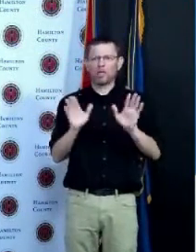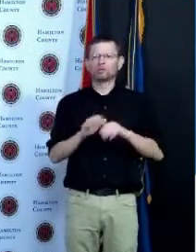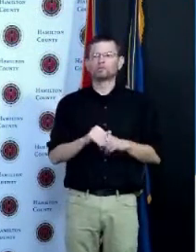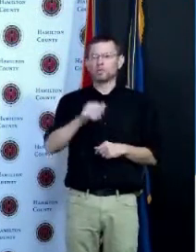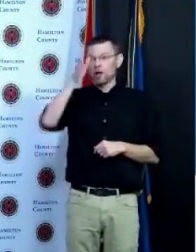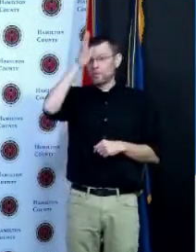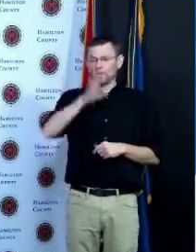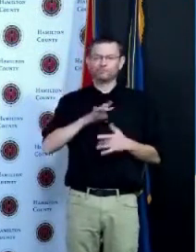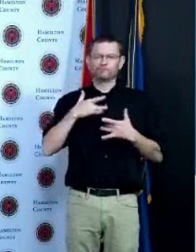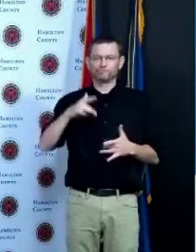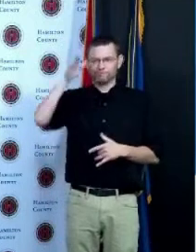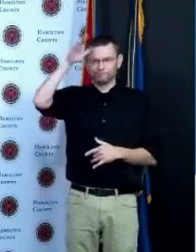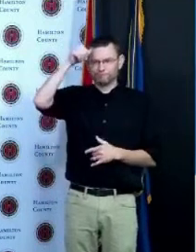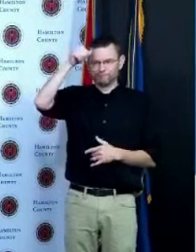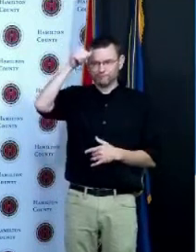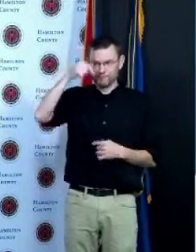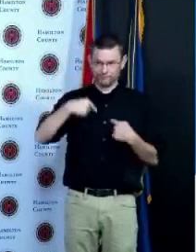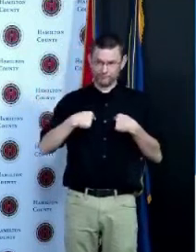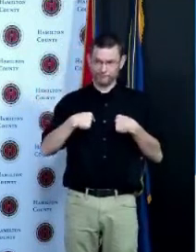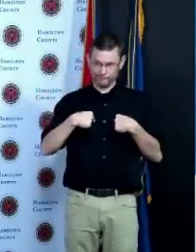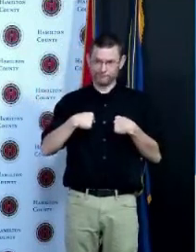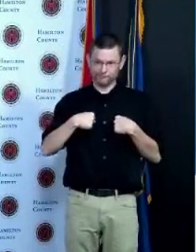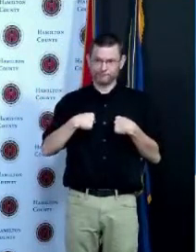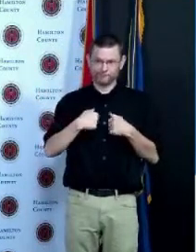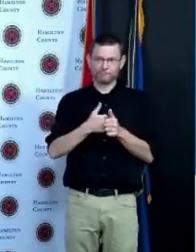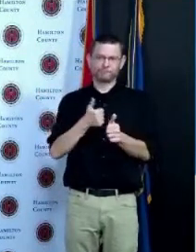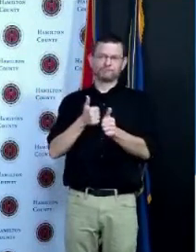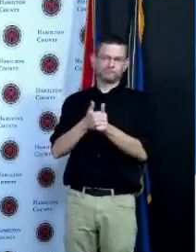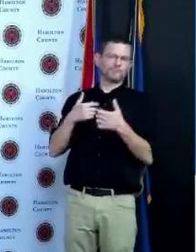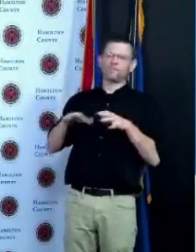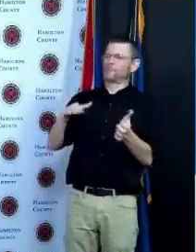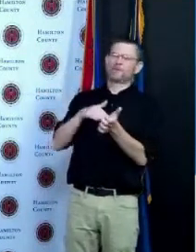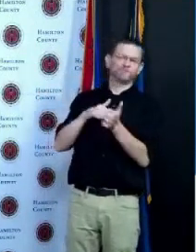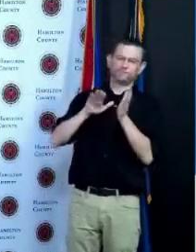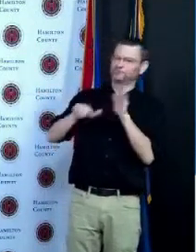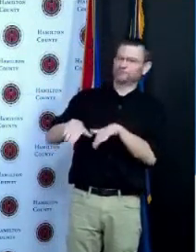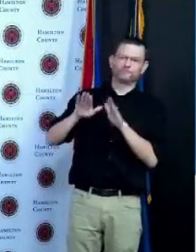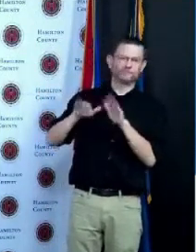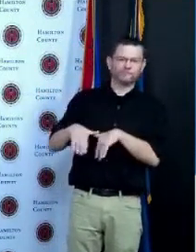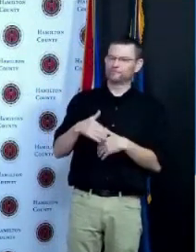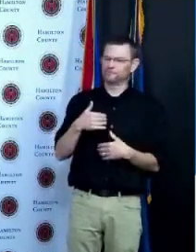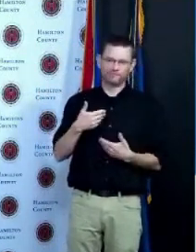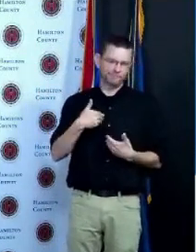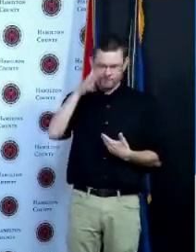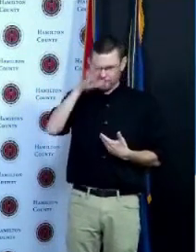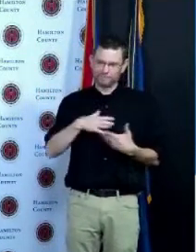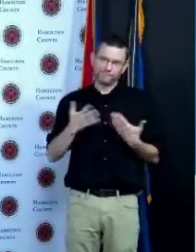resistant to going to a doctor and so if you can have a Hamilton County program that talks to men